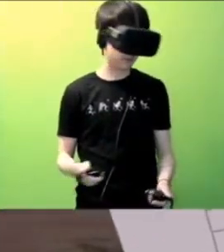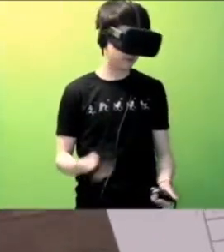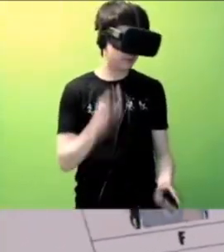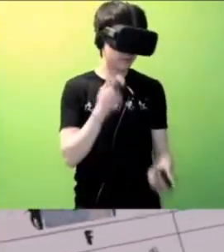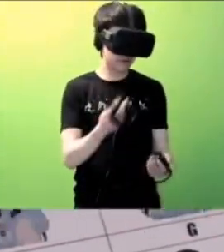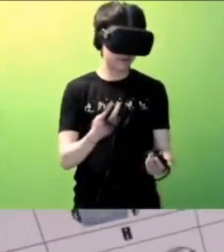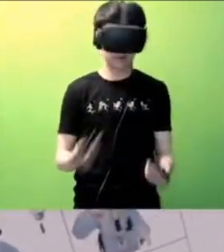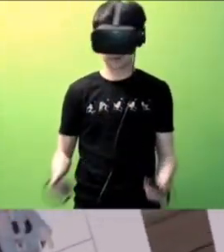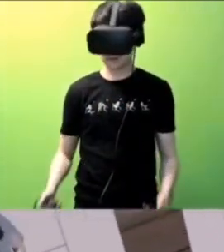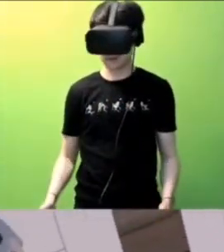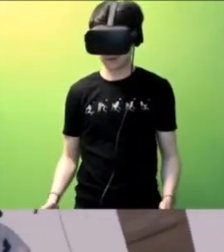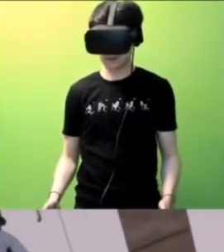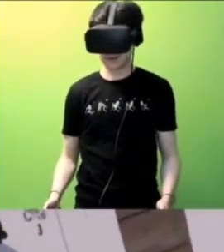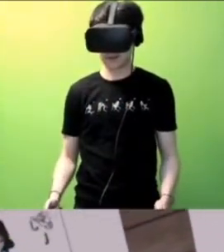Thank you